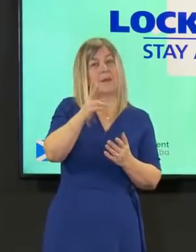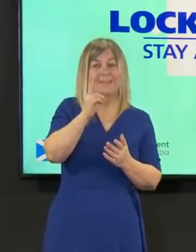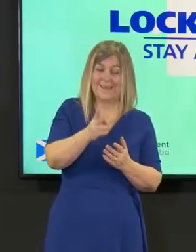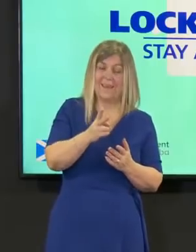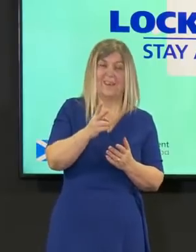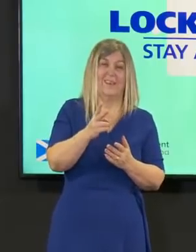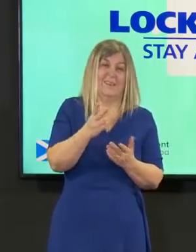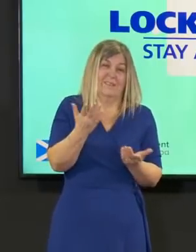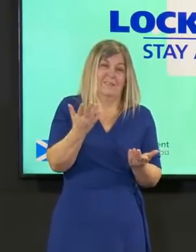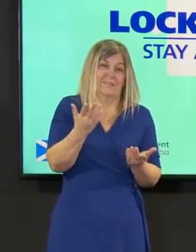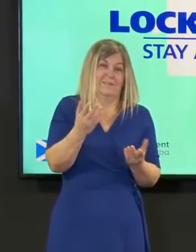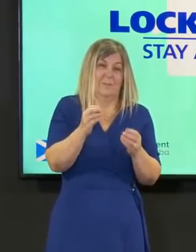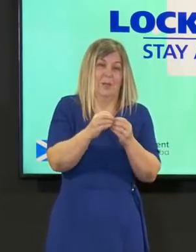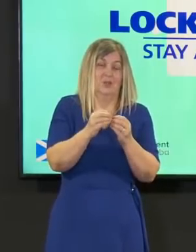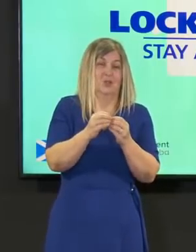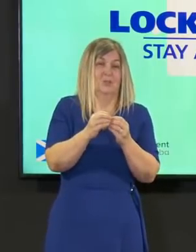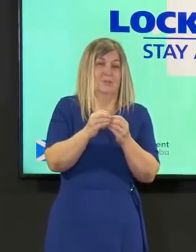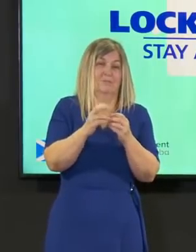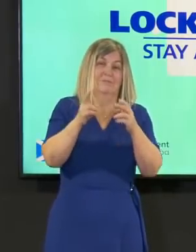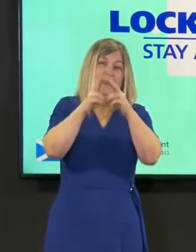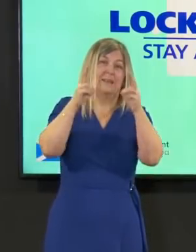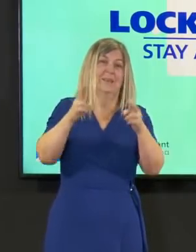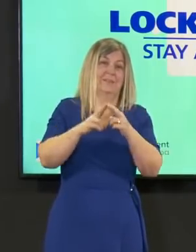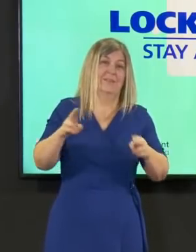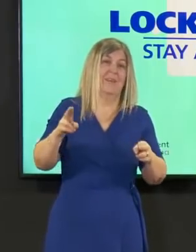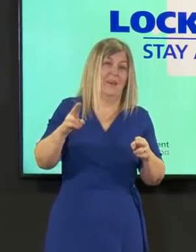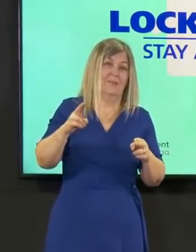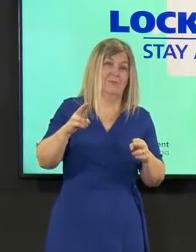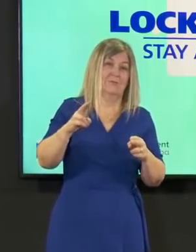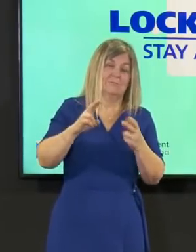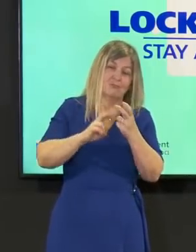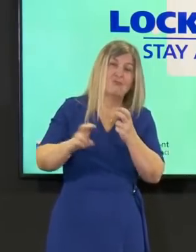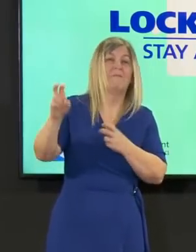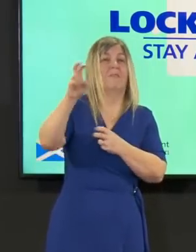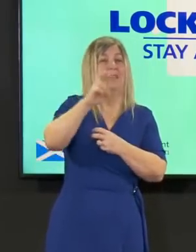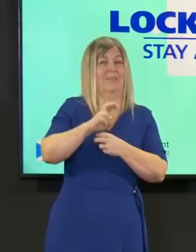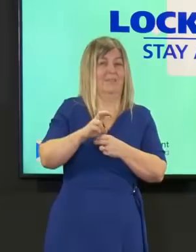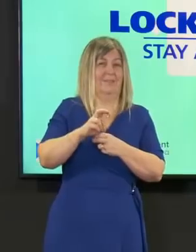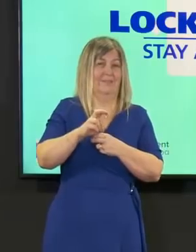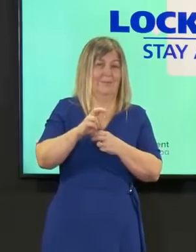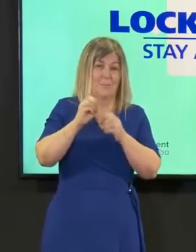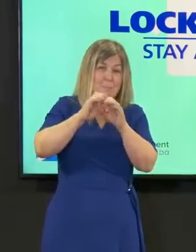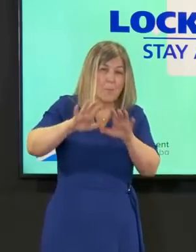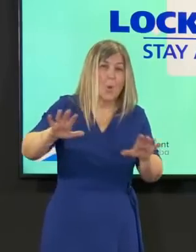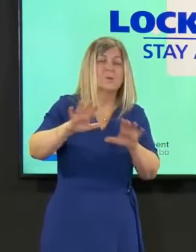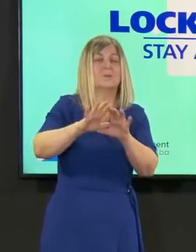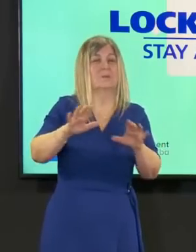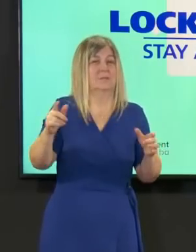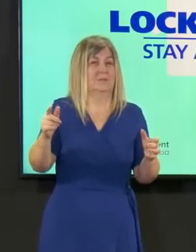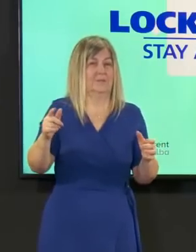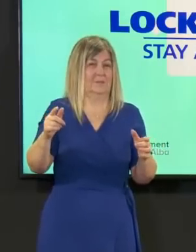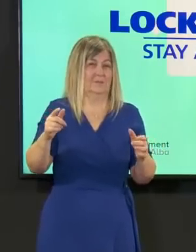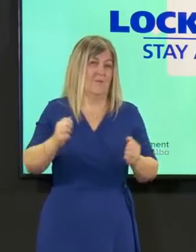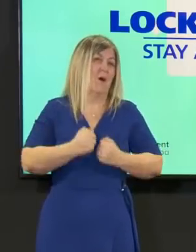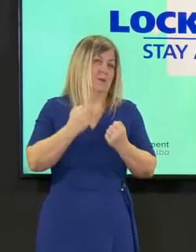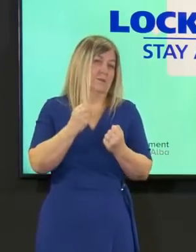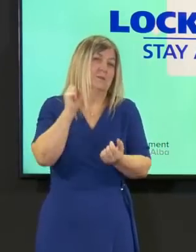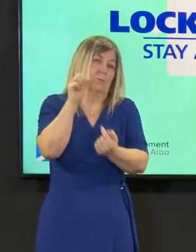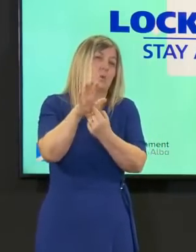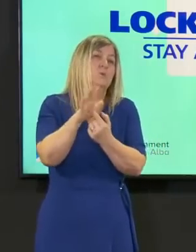and the importance of managing and tightening those international borders as much as you can